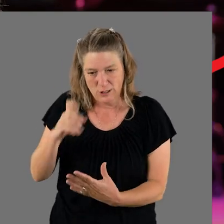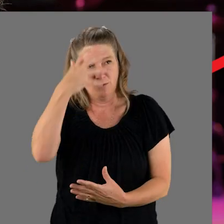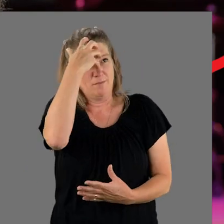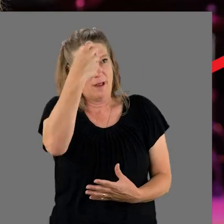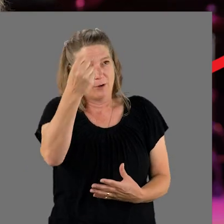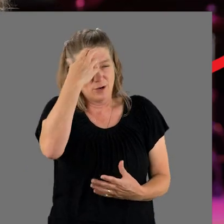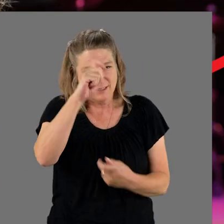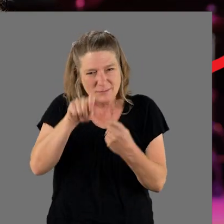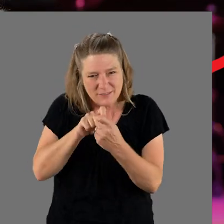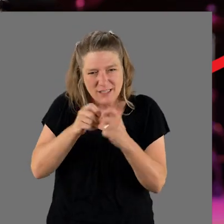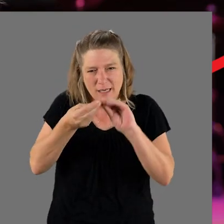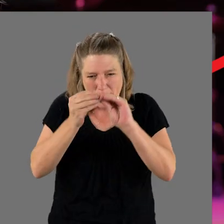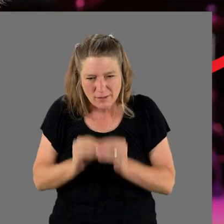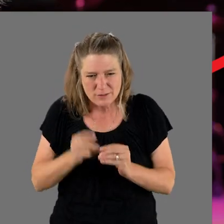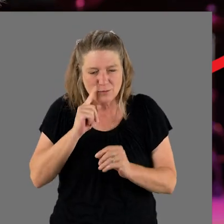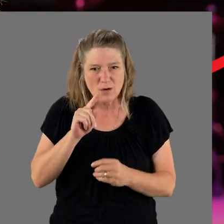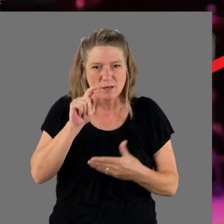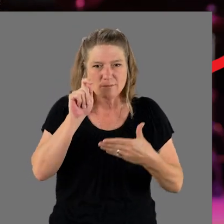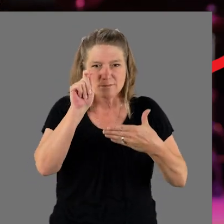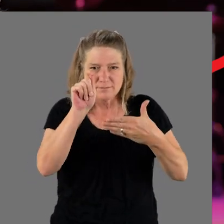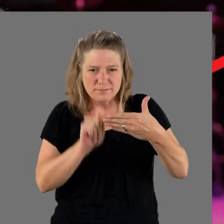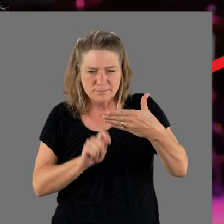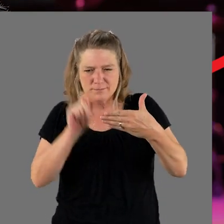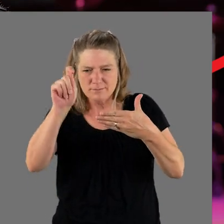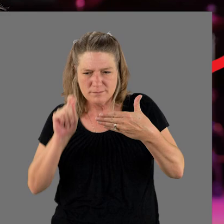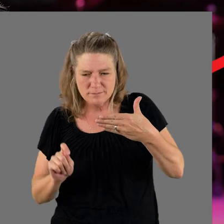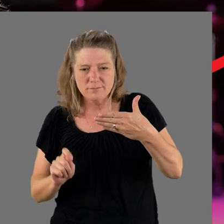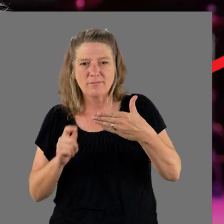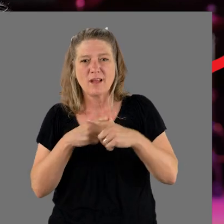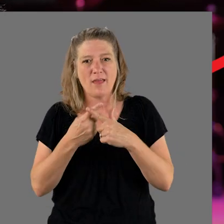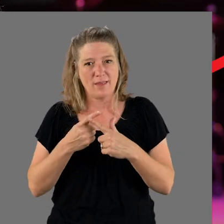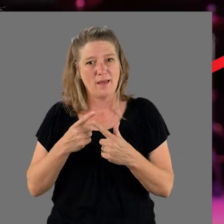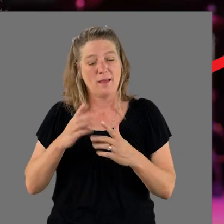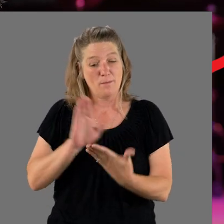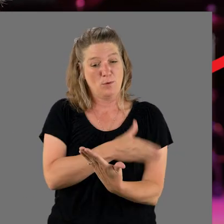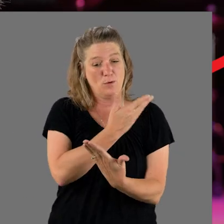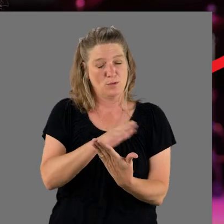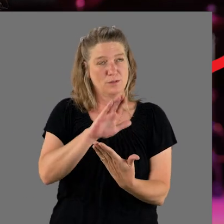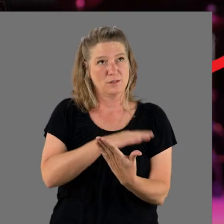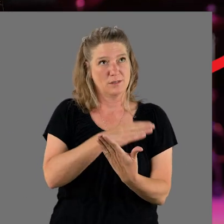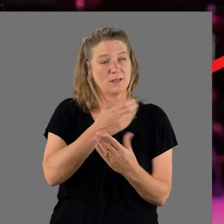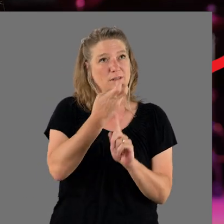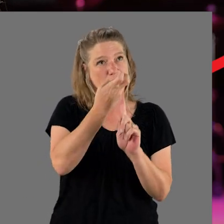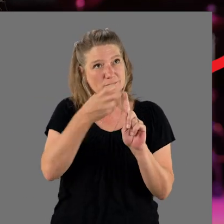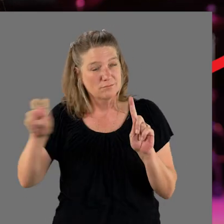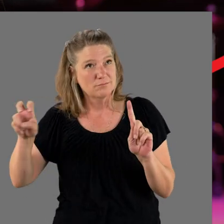certain numbers for certain braille dots, and she uses music to move it over into her long term memory.